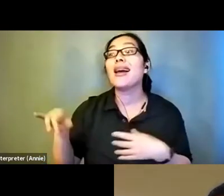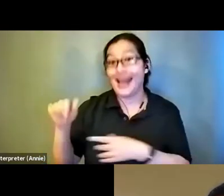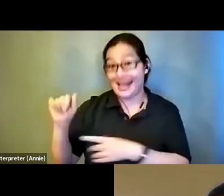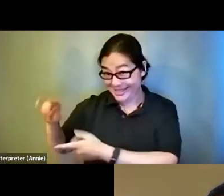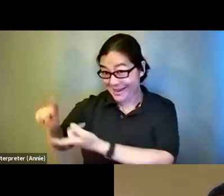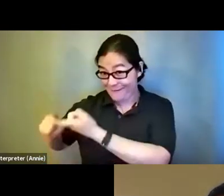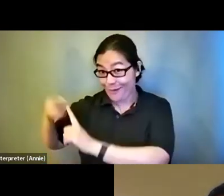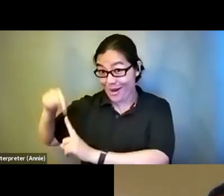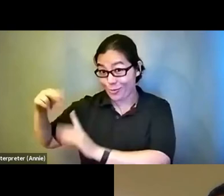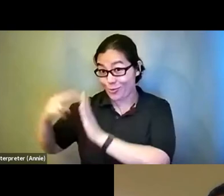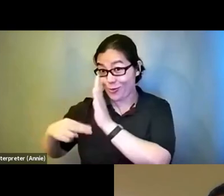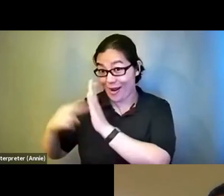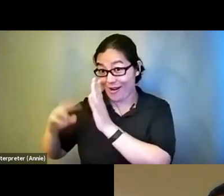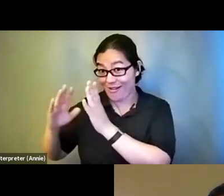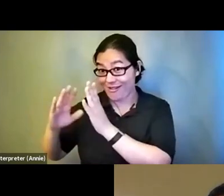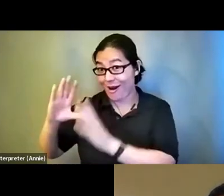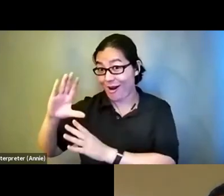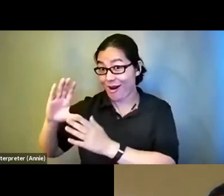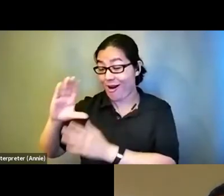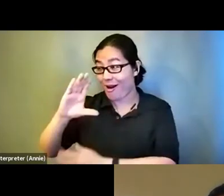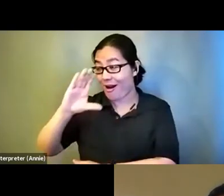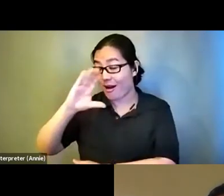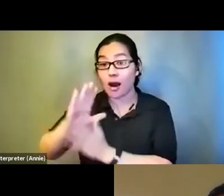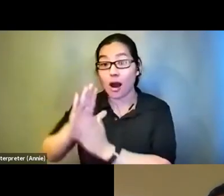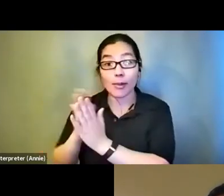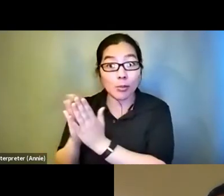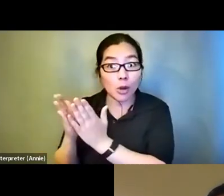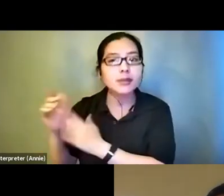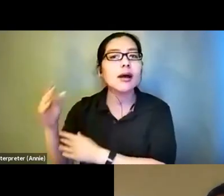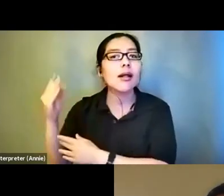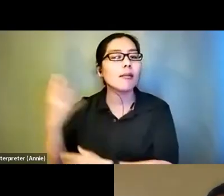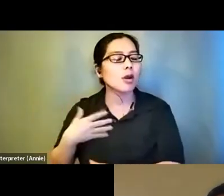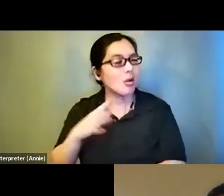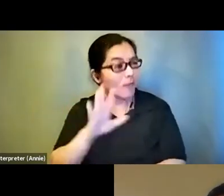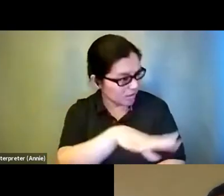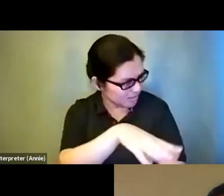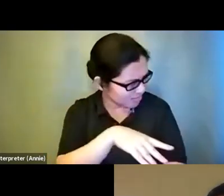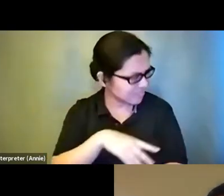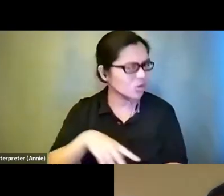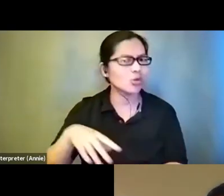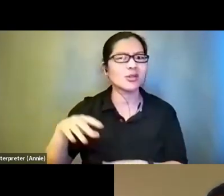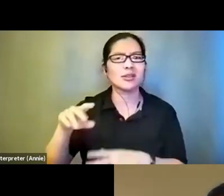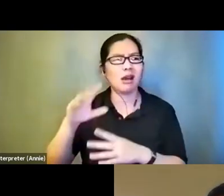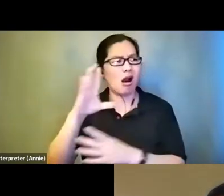to me let me know that there was this company called graphic audio that was